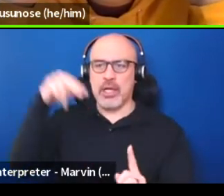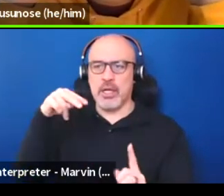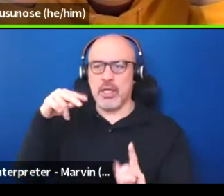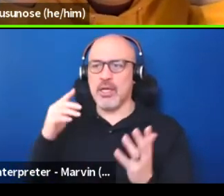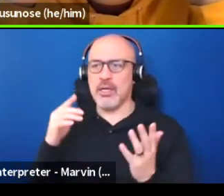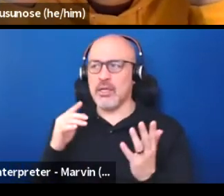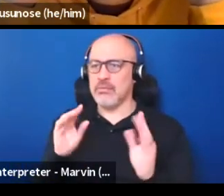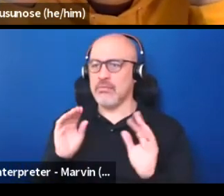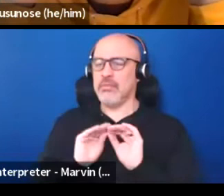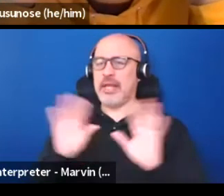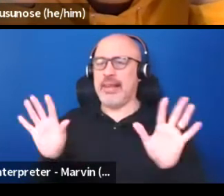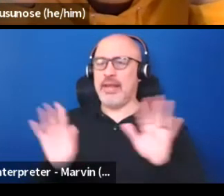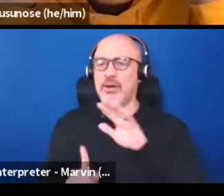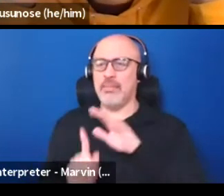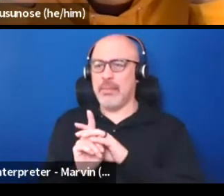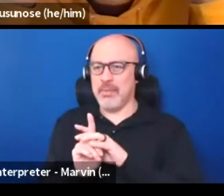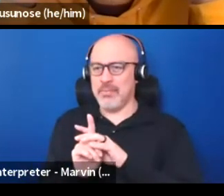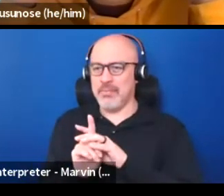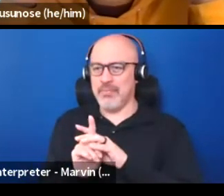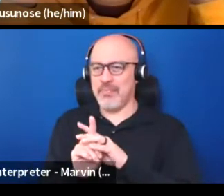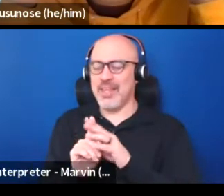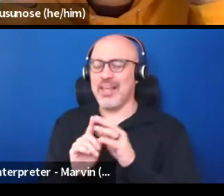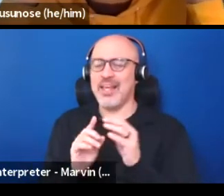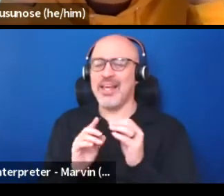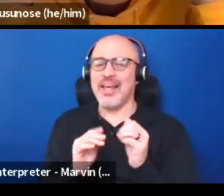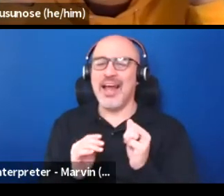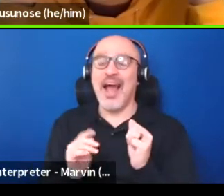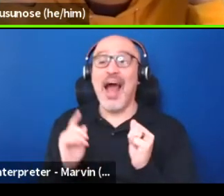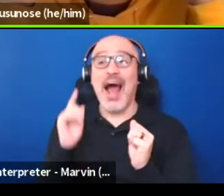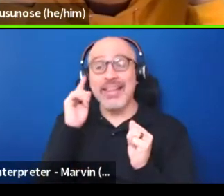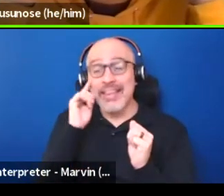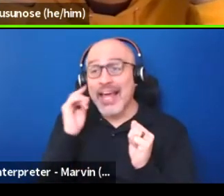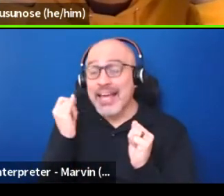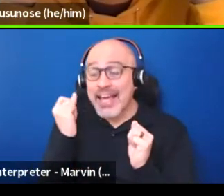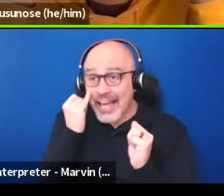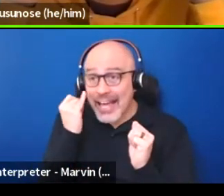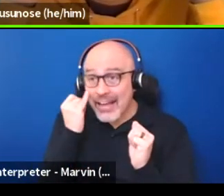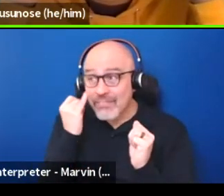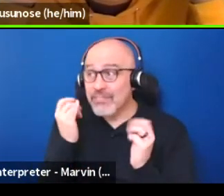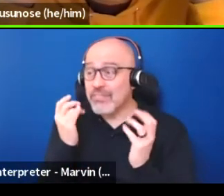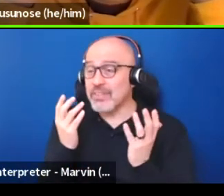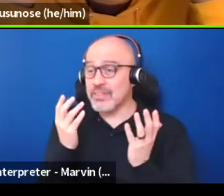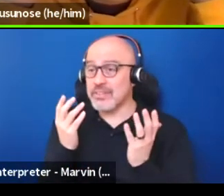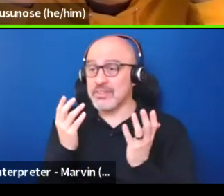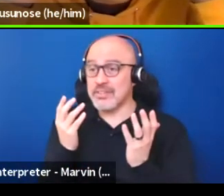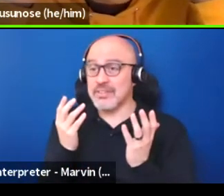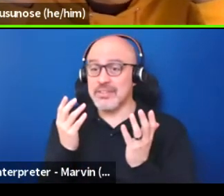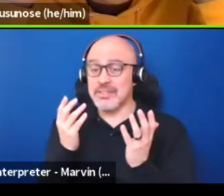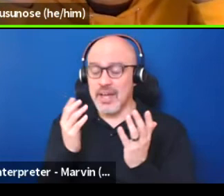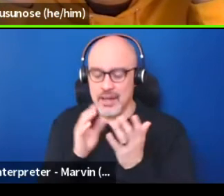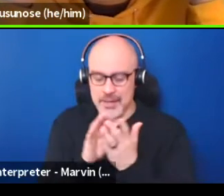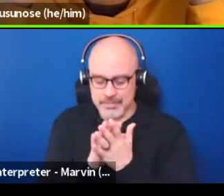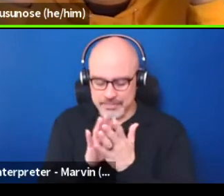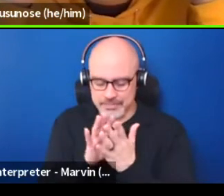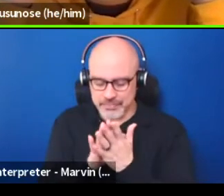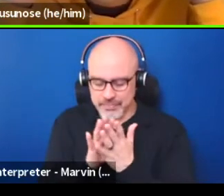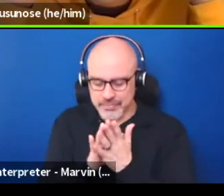And I think if we... And that's something that is really eyeopening literally,